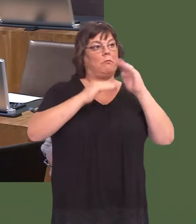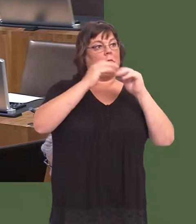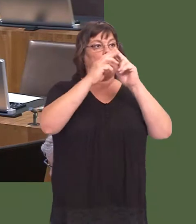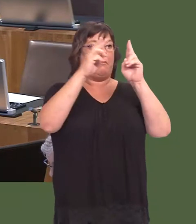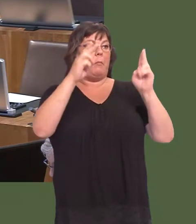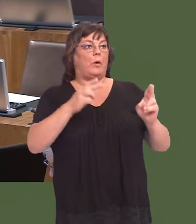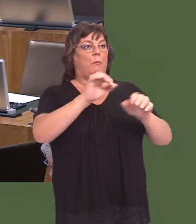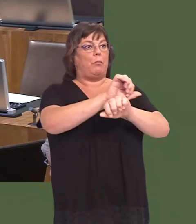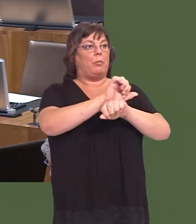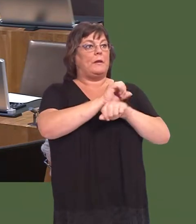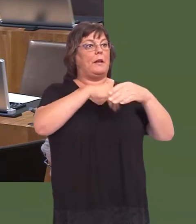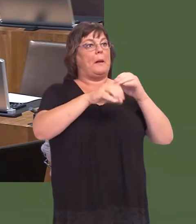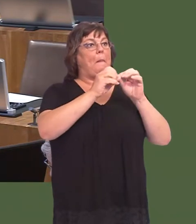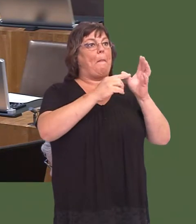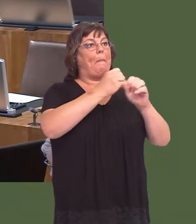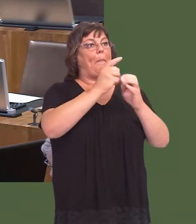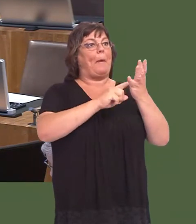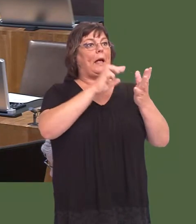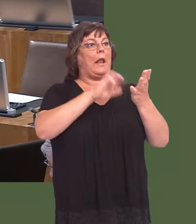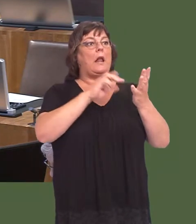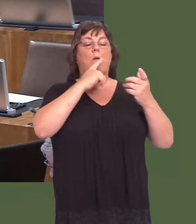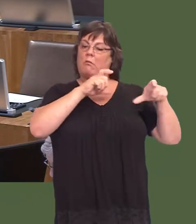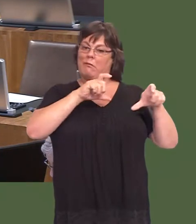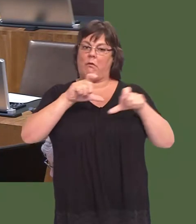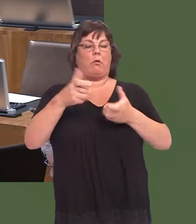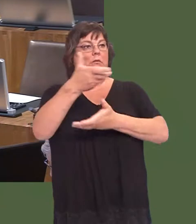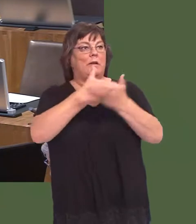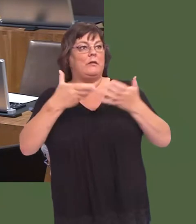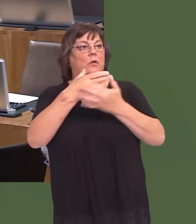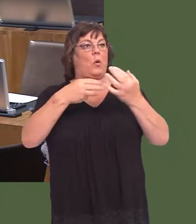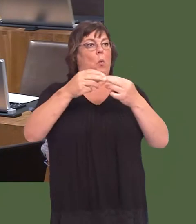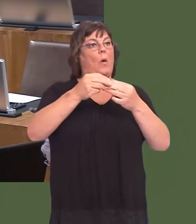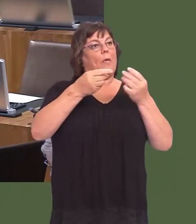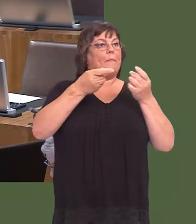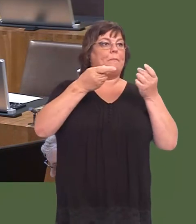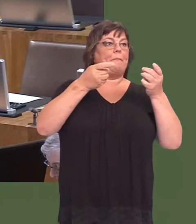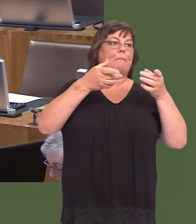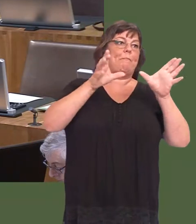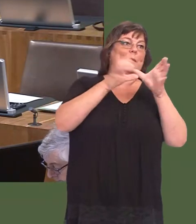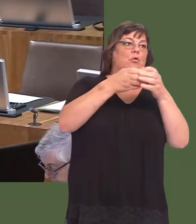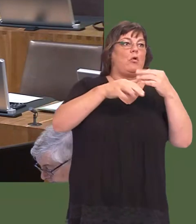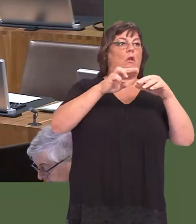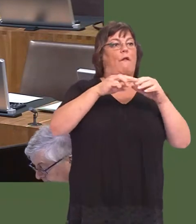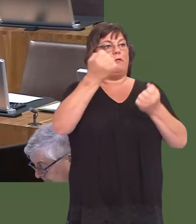ongoing discussions with Ministry of Justice officials regarding the proposal. David Rees: Thank you for that answer, First Minister.